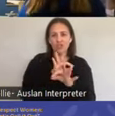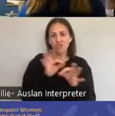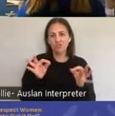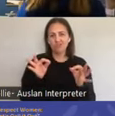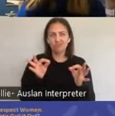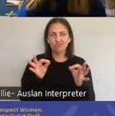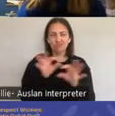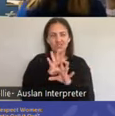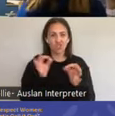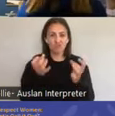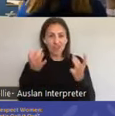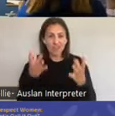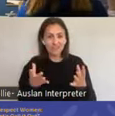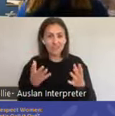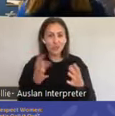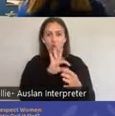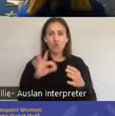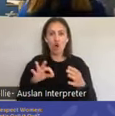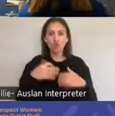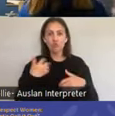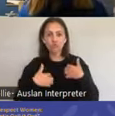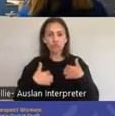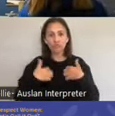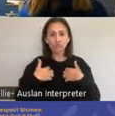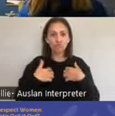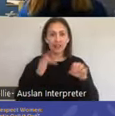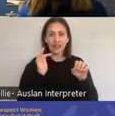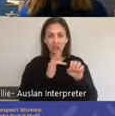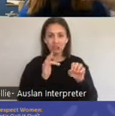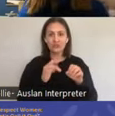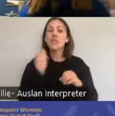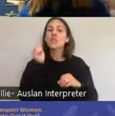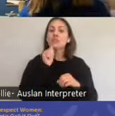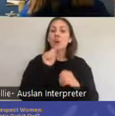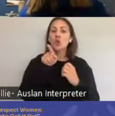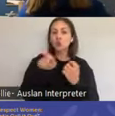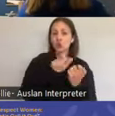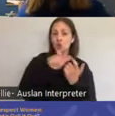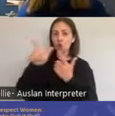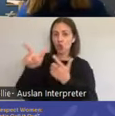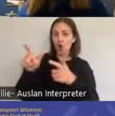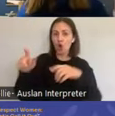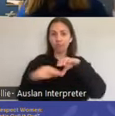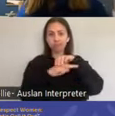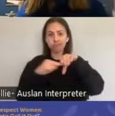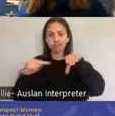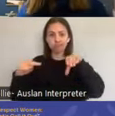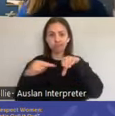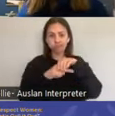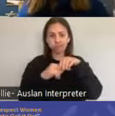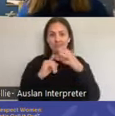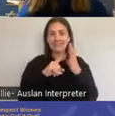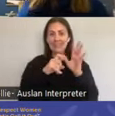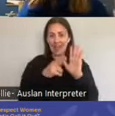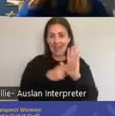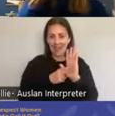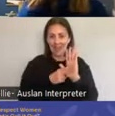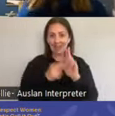a flaccid clitoris would look like. So if we were going to do MRIs of which we have done multiple times of people's bodies with clitoris.